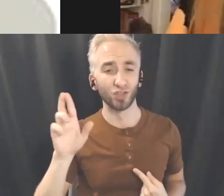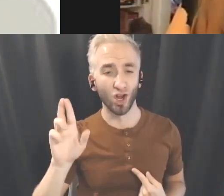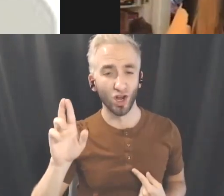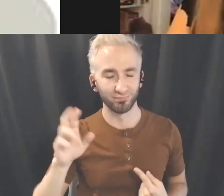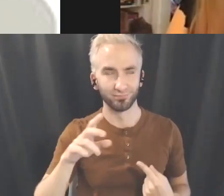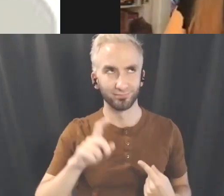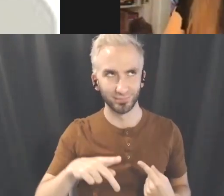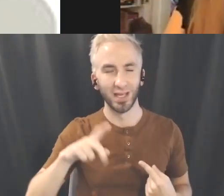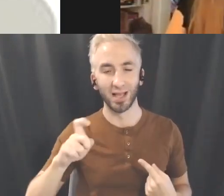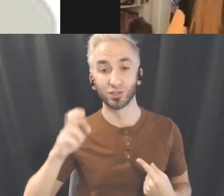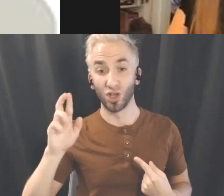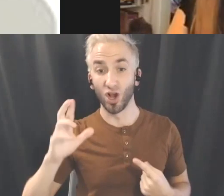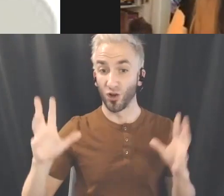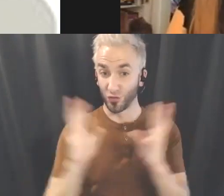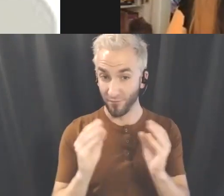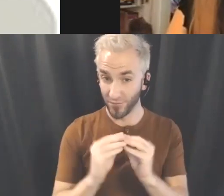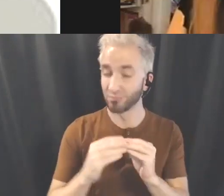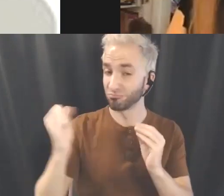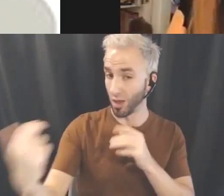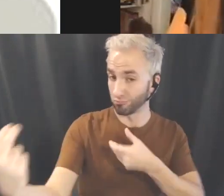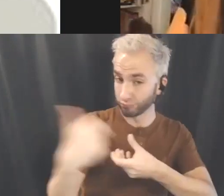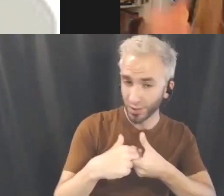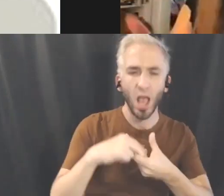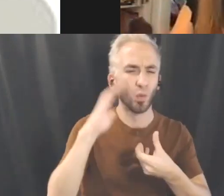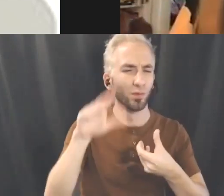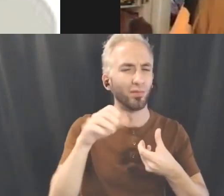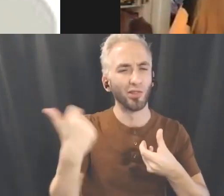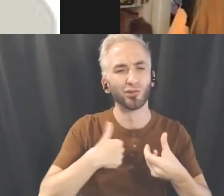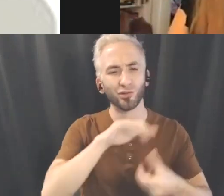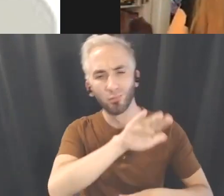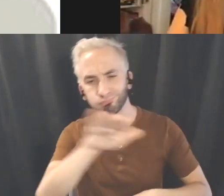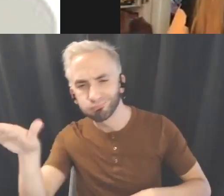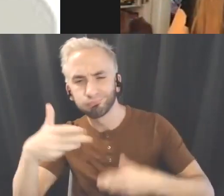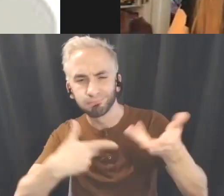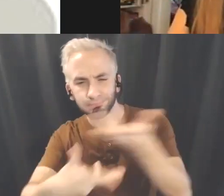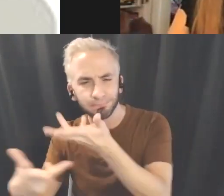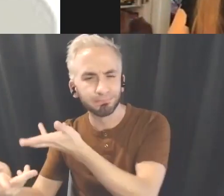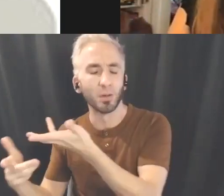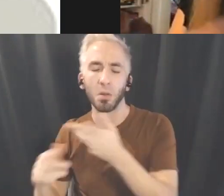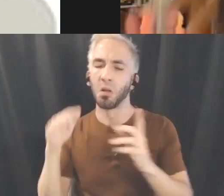any kind of extended reality work that people are doing that will be present at that conference to kind of